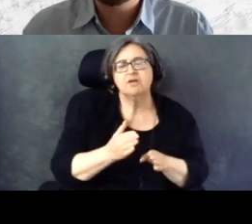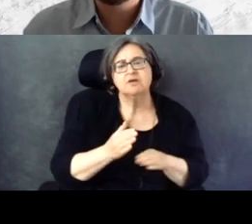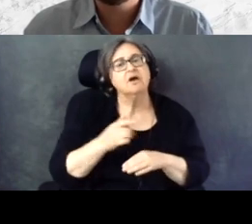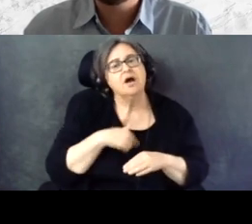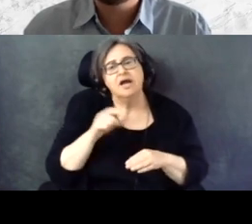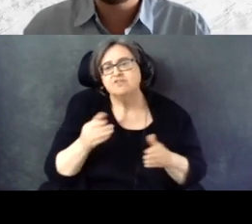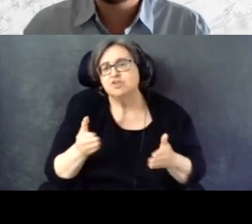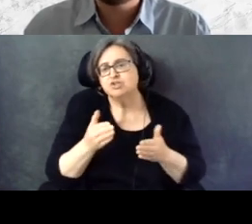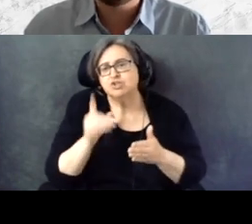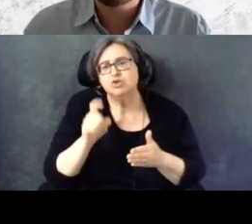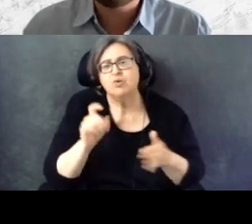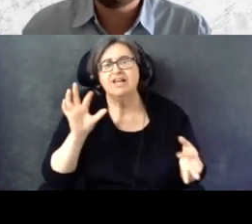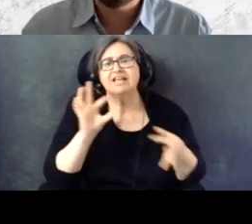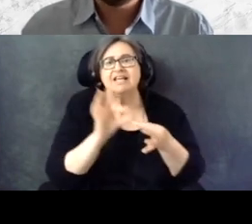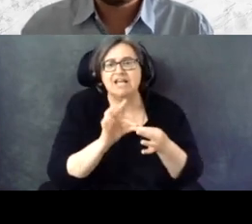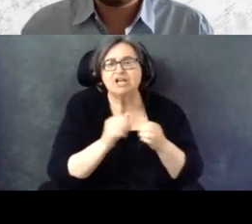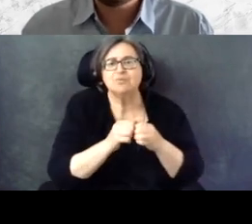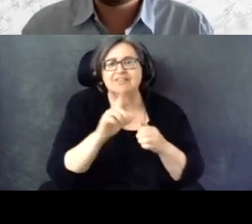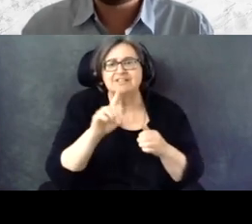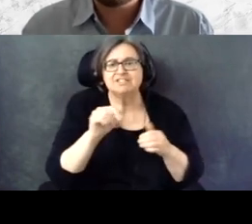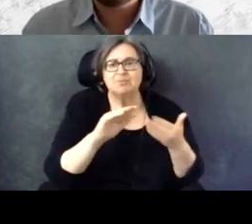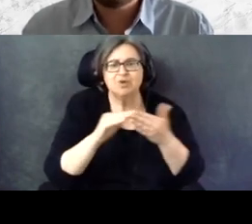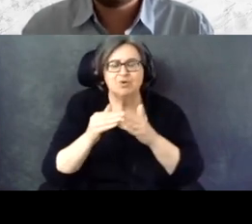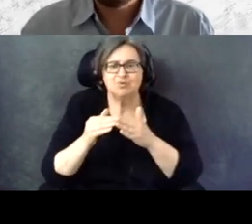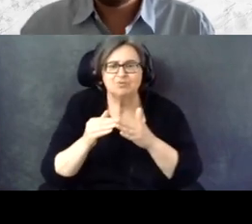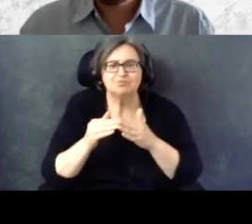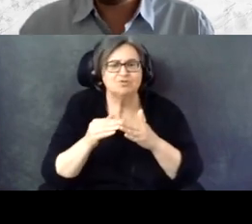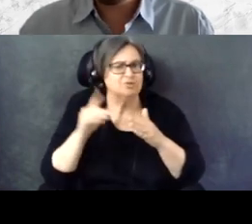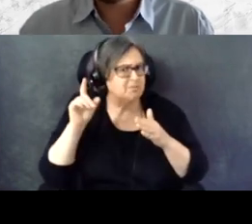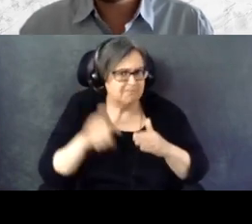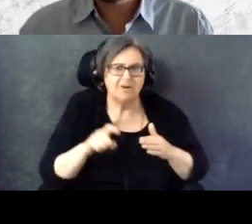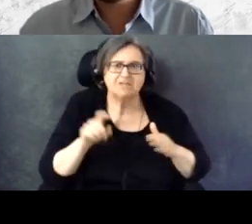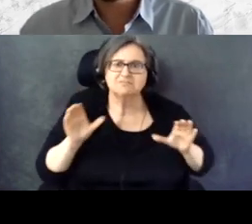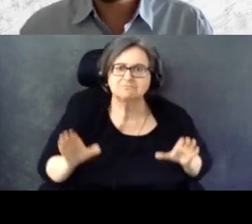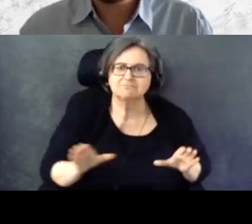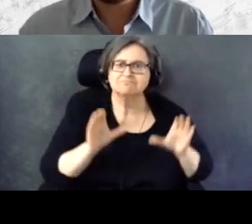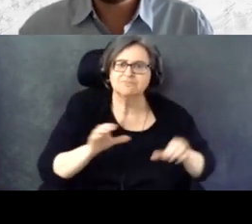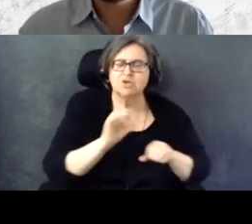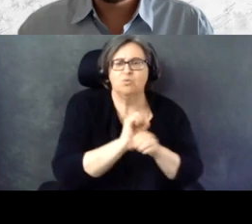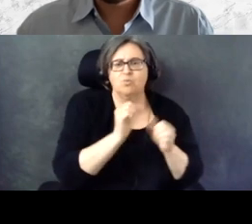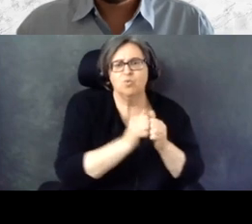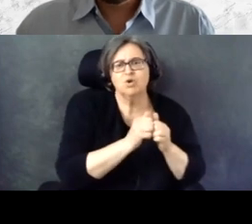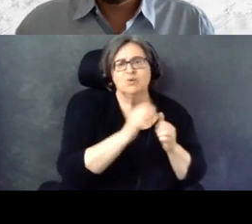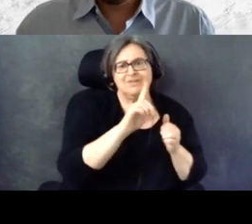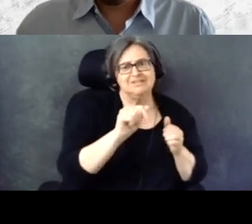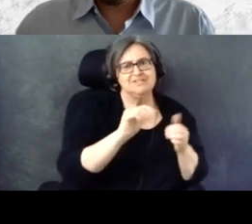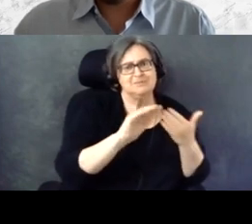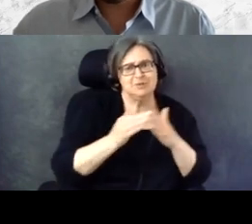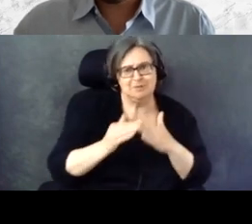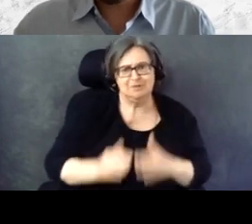the disability community on the ground where they're at.